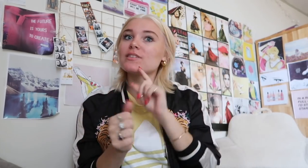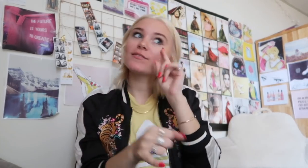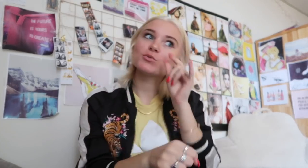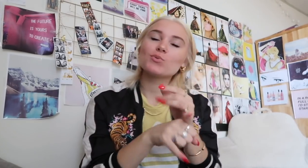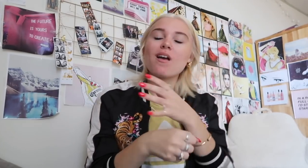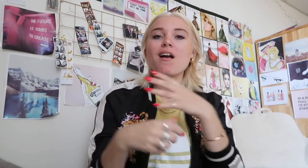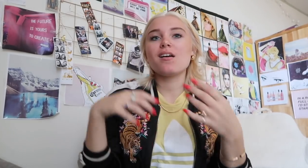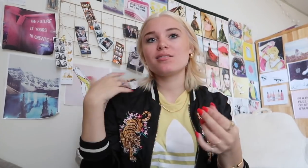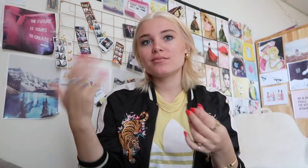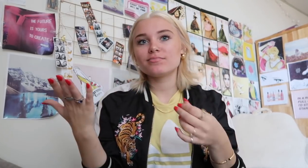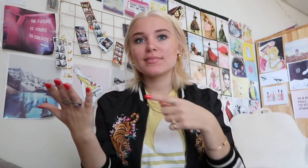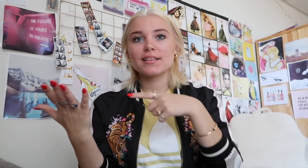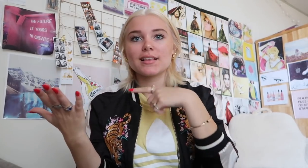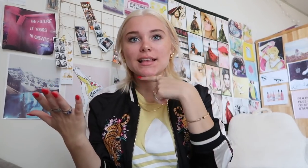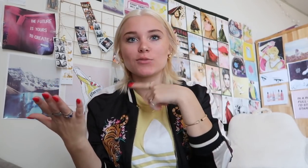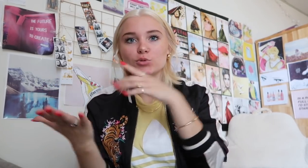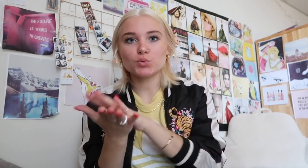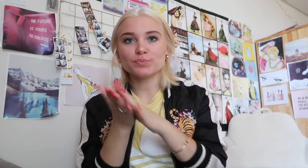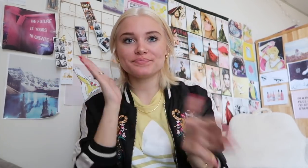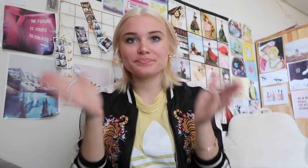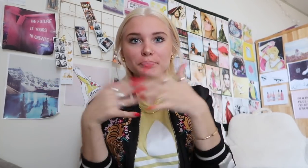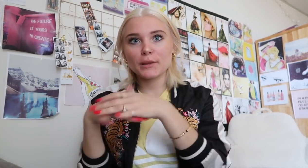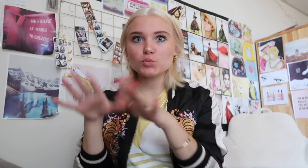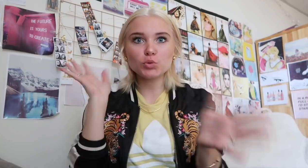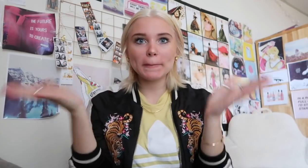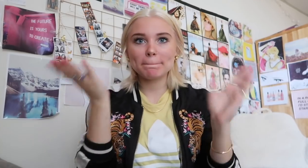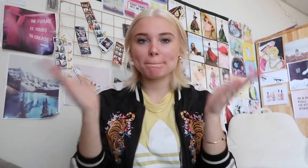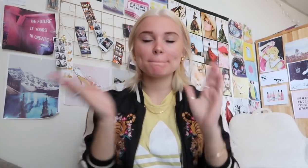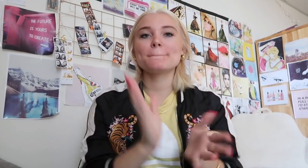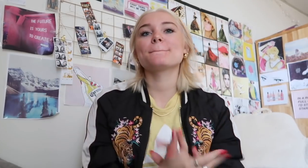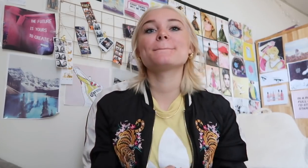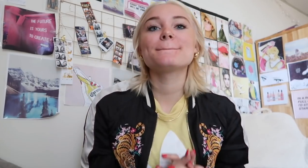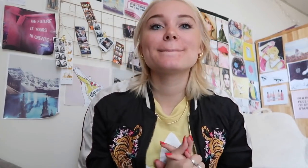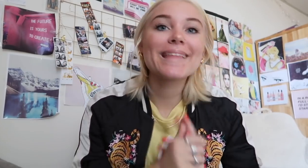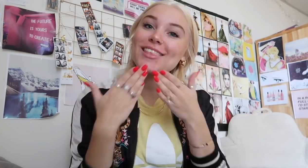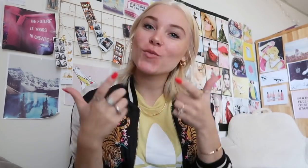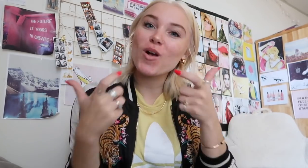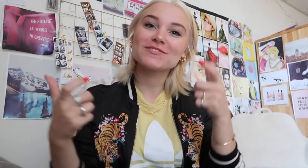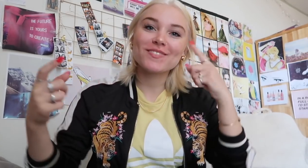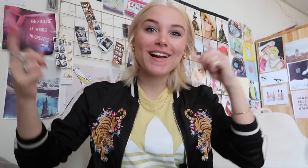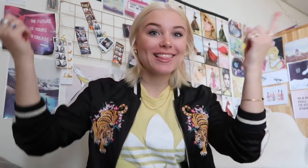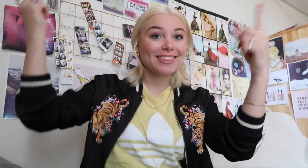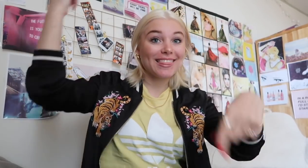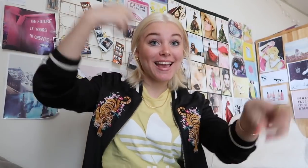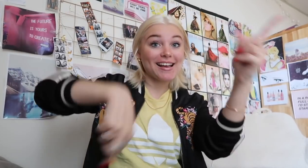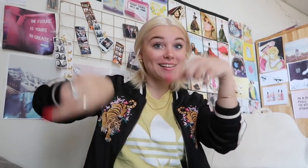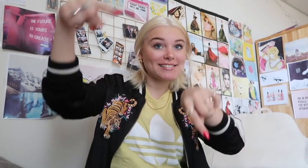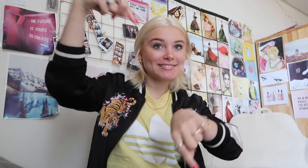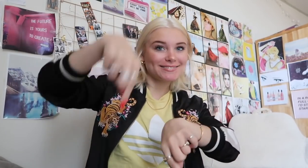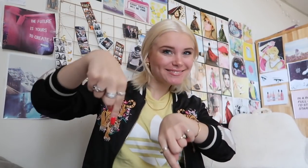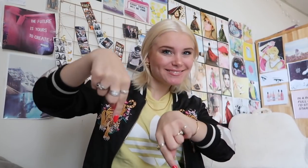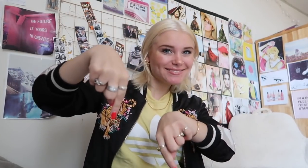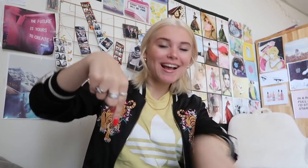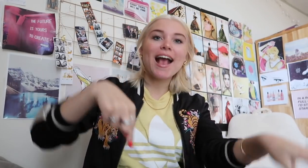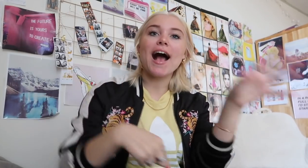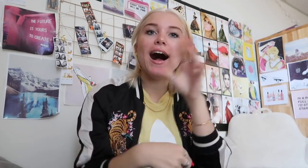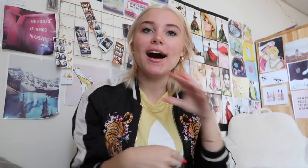with the differences in between mainstream and deaf schools thank you for watching this!!